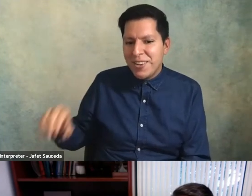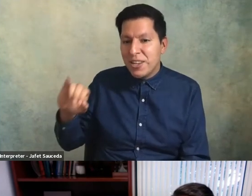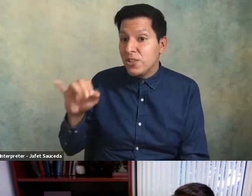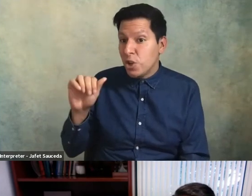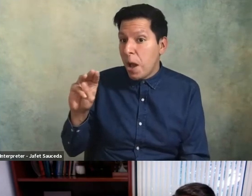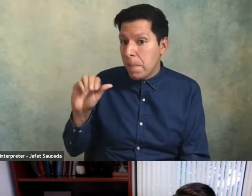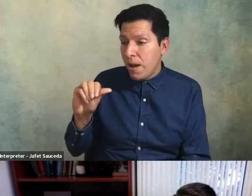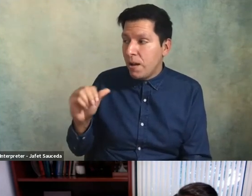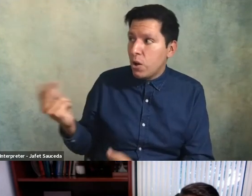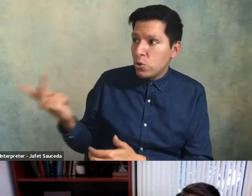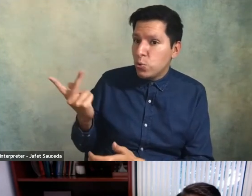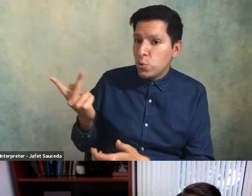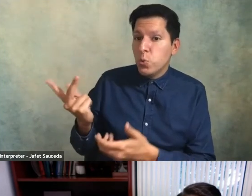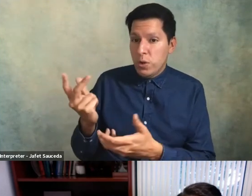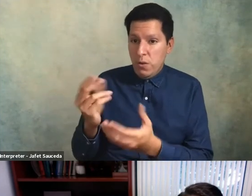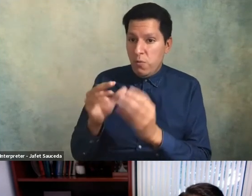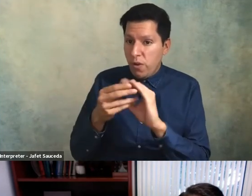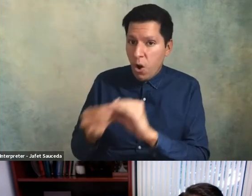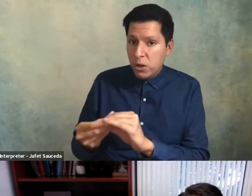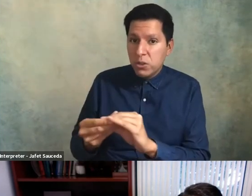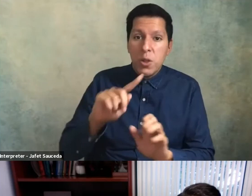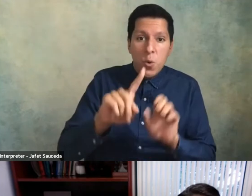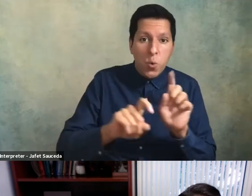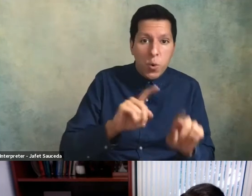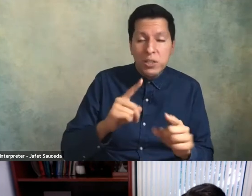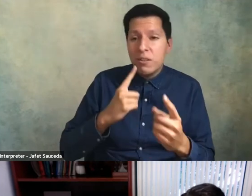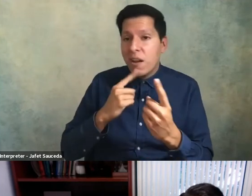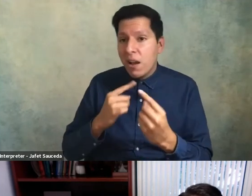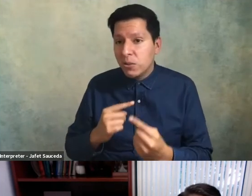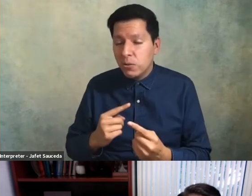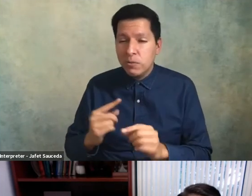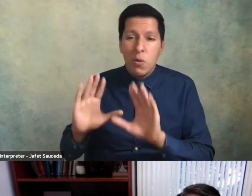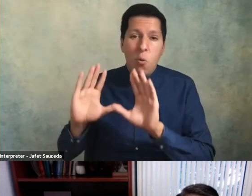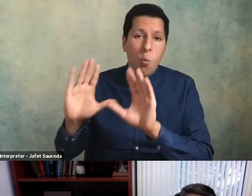here on some of the questions and answers a tremendous partner and as you see two